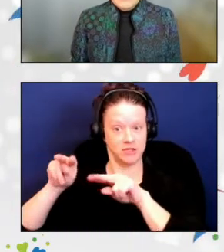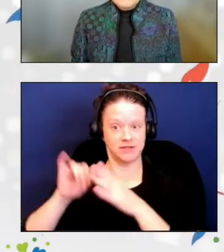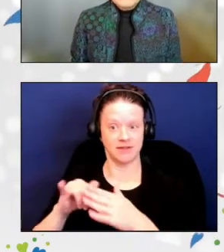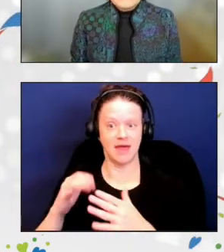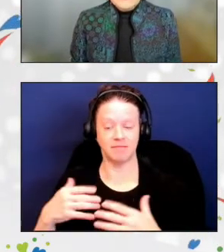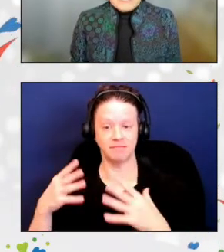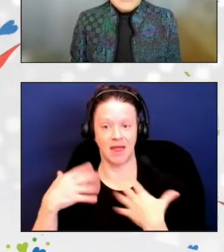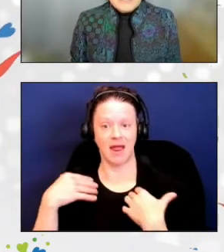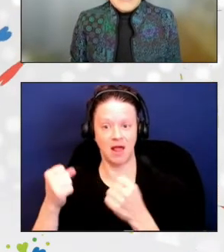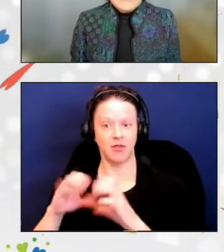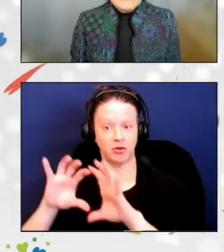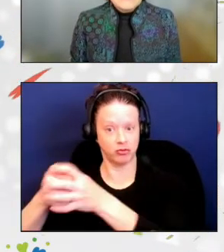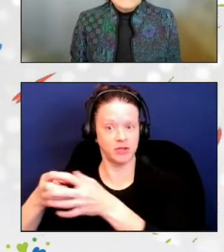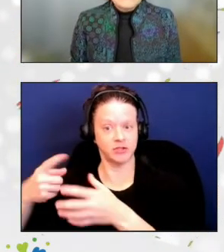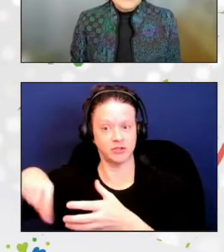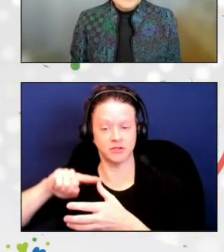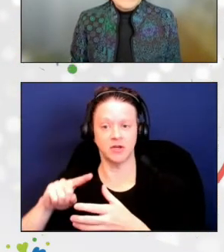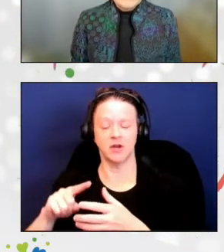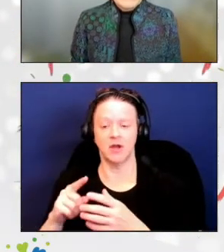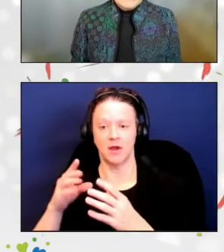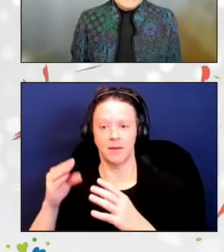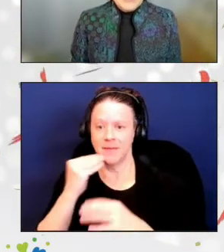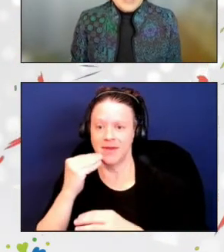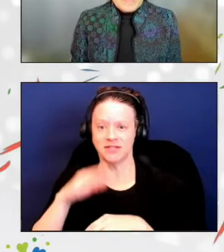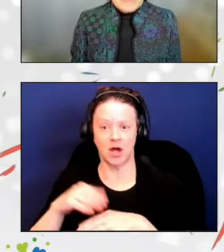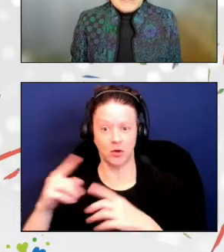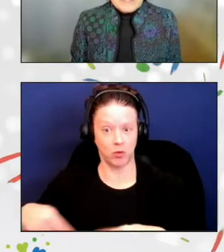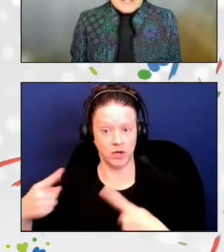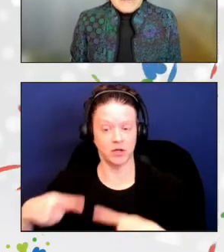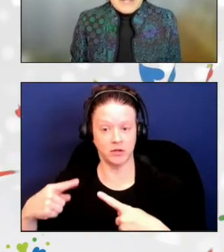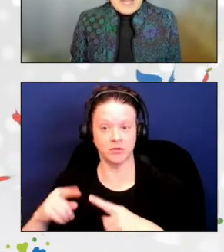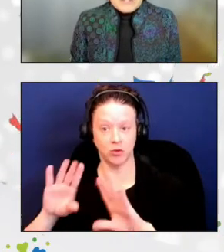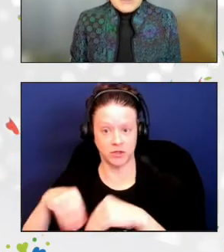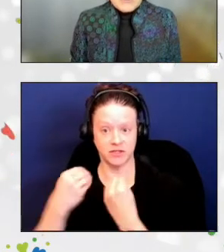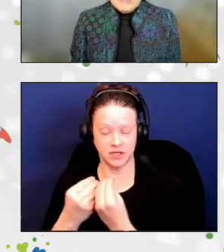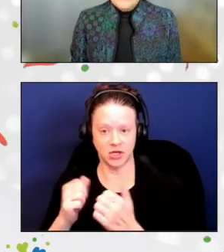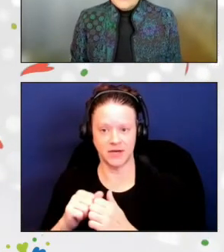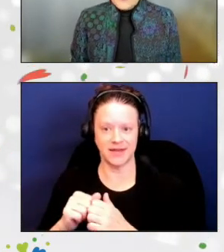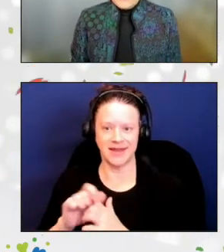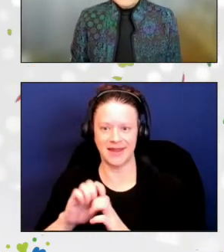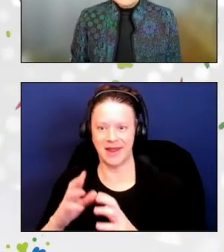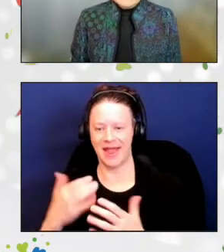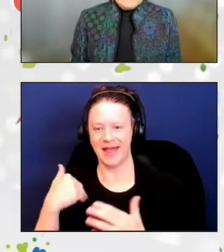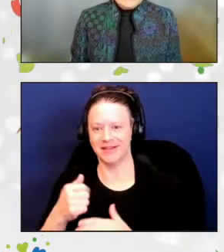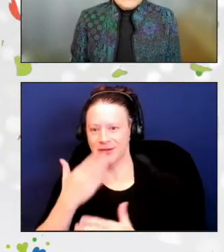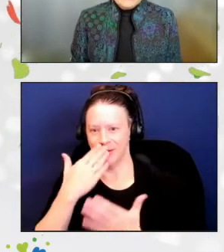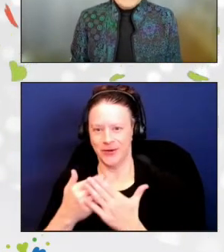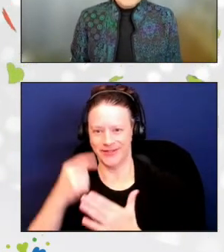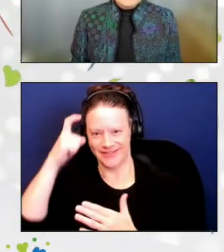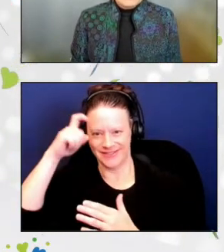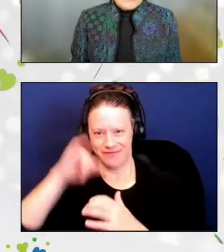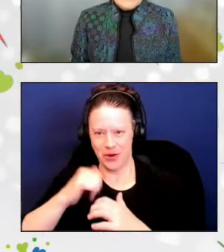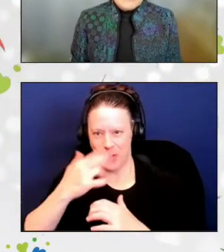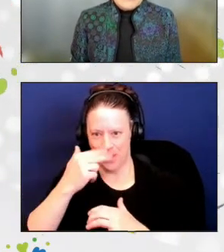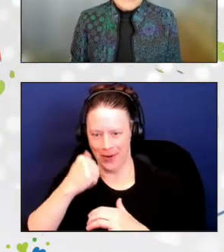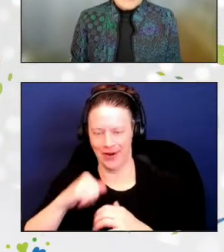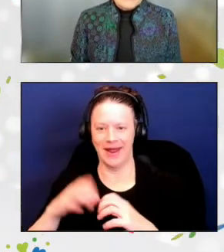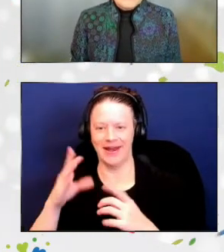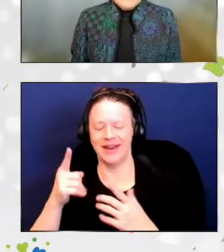With his legendary sense of humor and roll-up-his-sleeves attitude, Corin has led his team through challenging times,